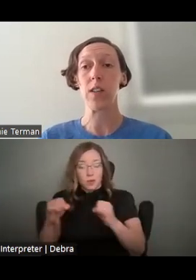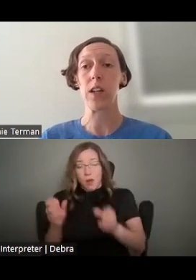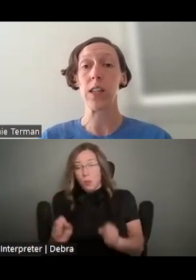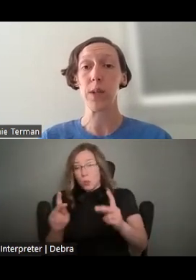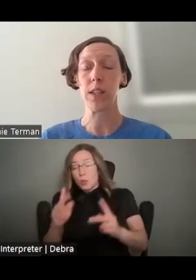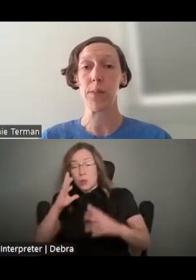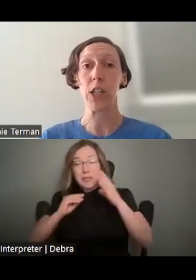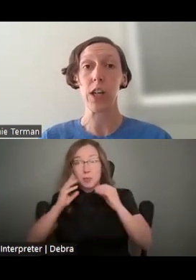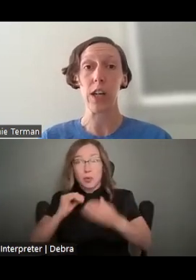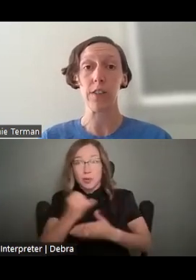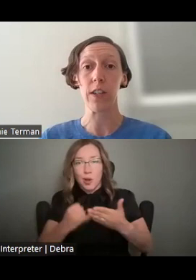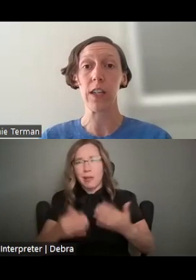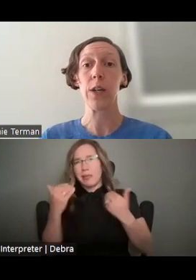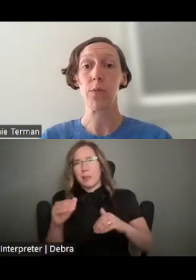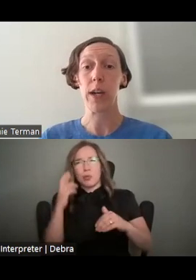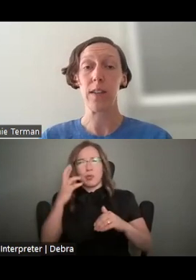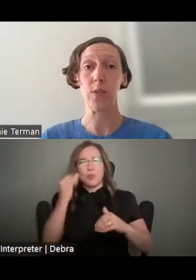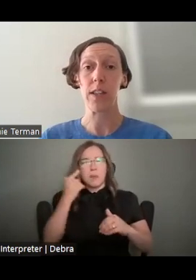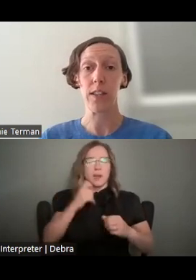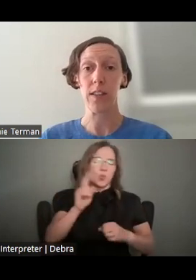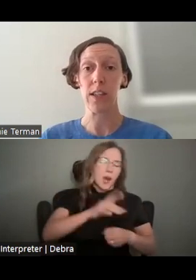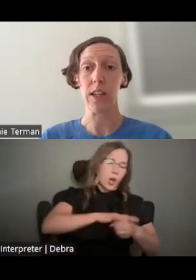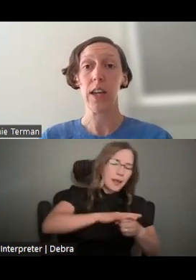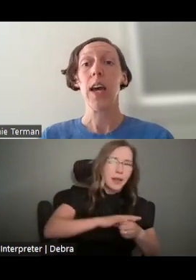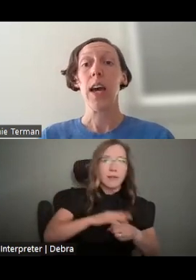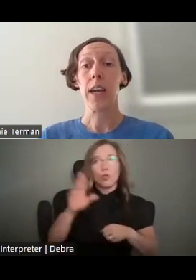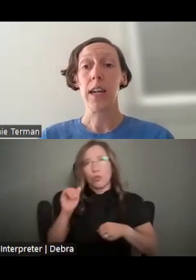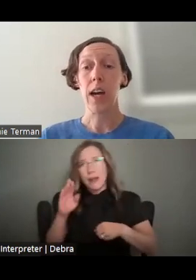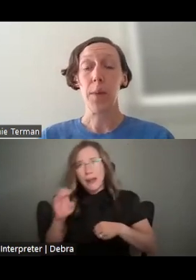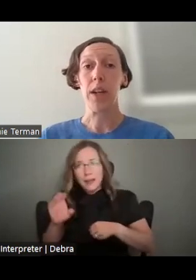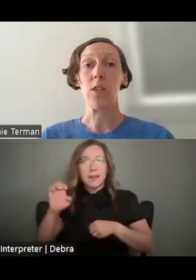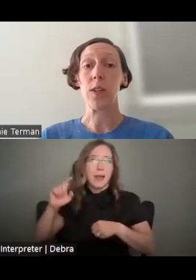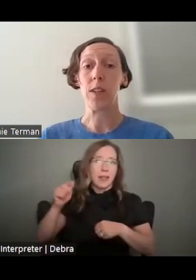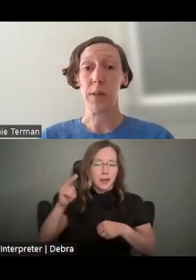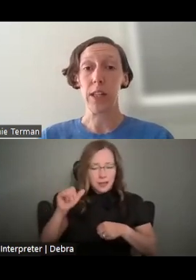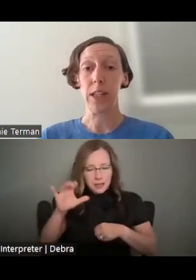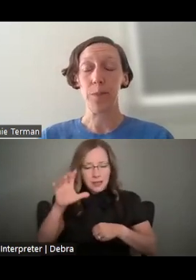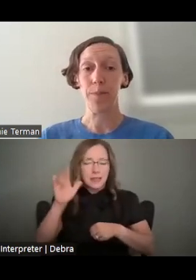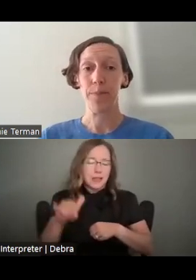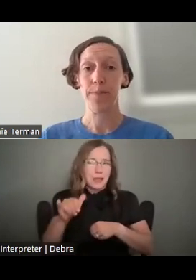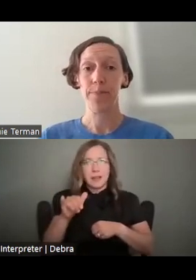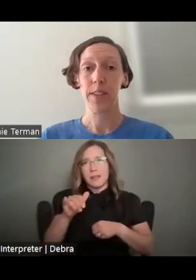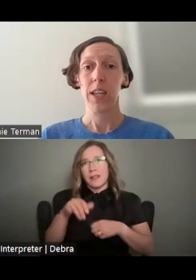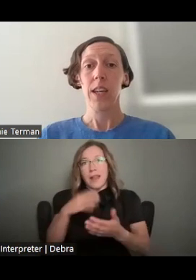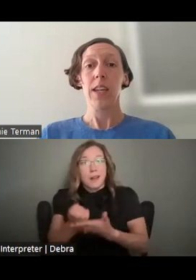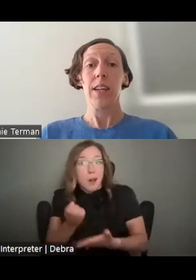ARE LIMITED BY GEOGRAPHY, RACE OR ETHNICITY, ECONOMICS, OR DISABILITY.